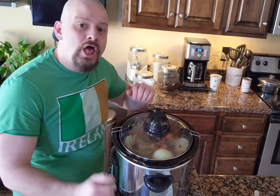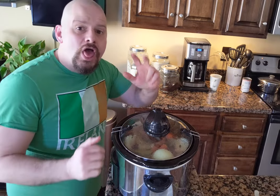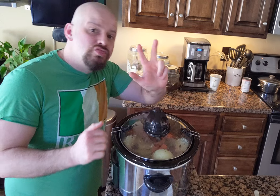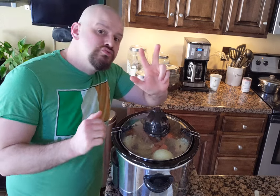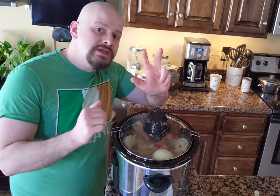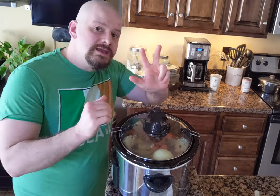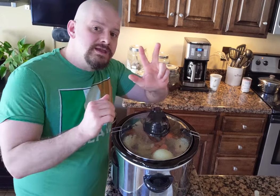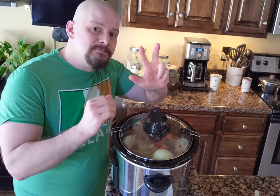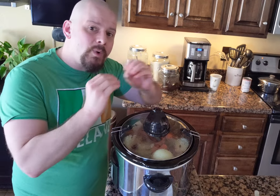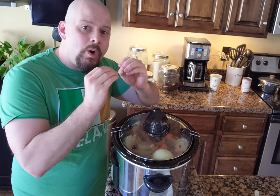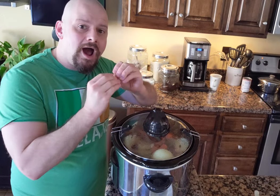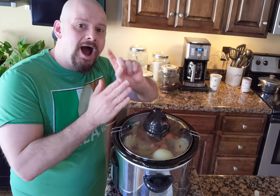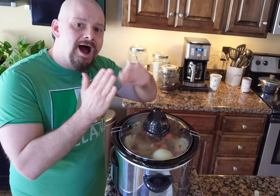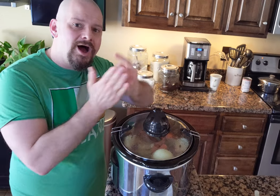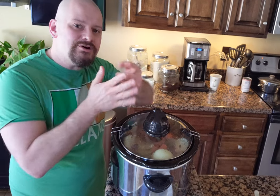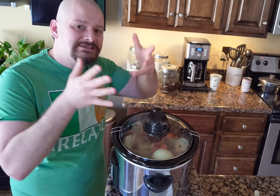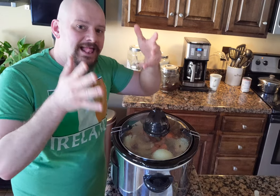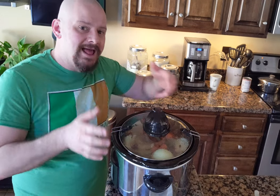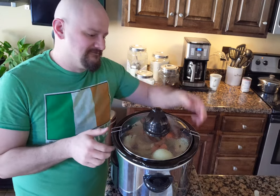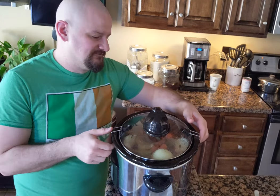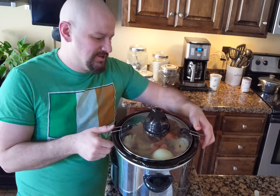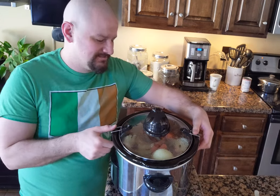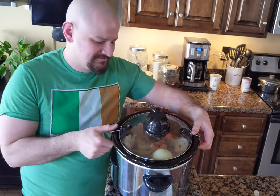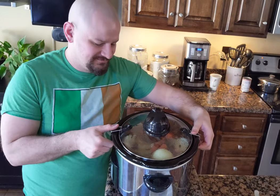Three more hours left.